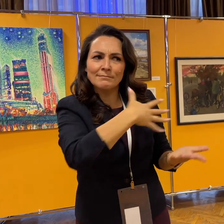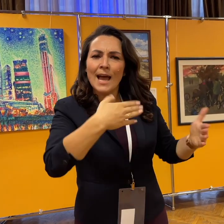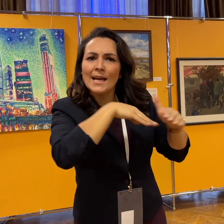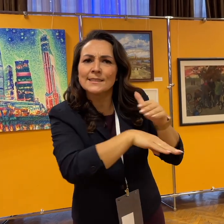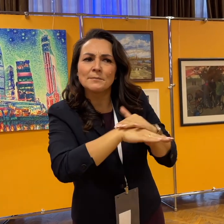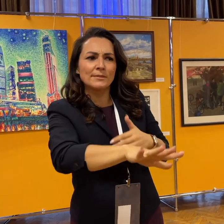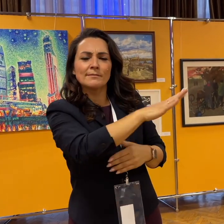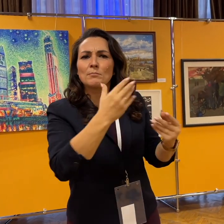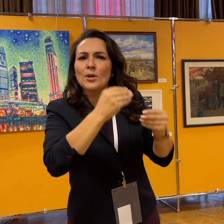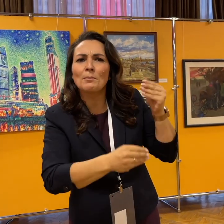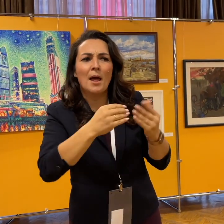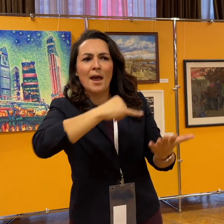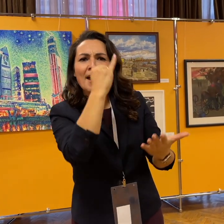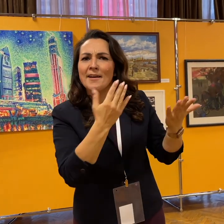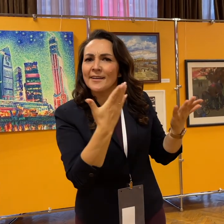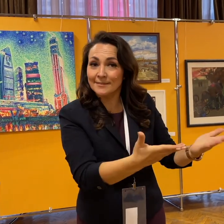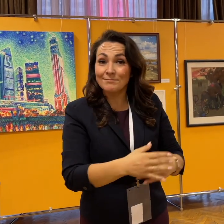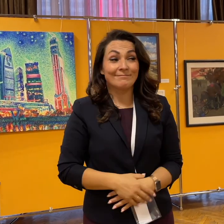in solving the problems of creative Deaf people.